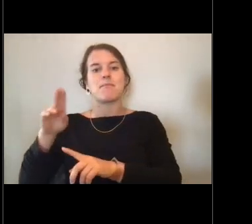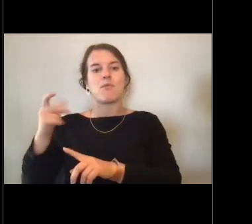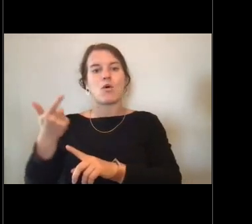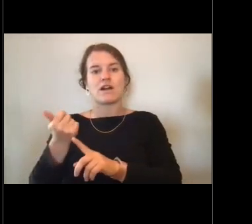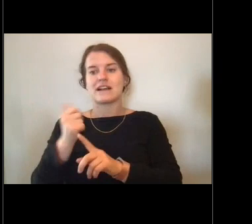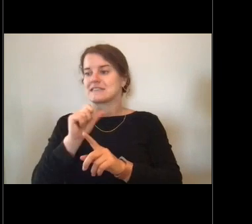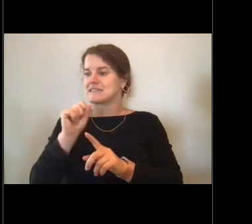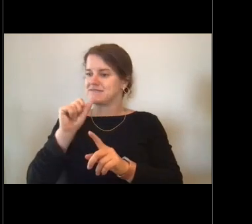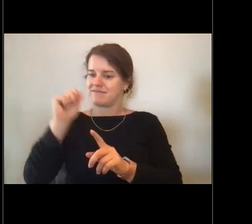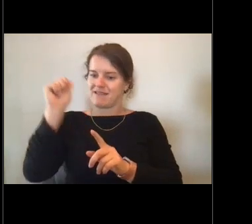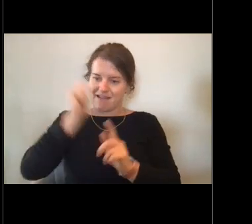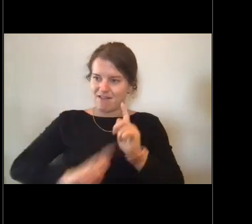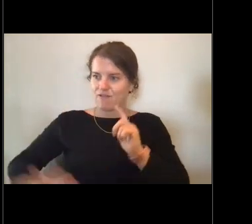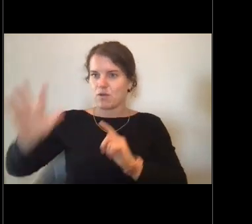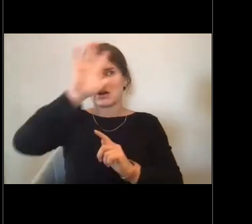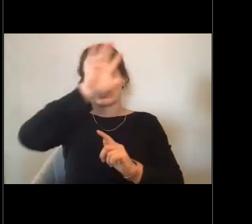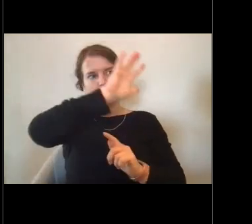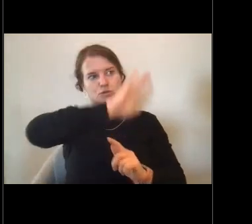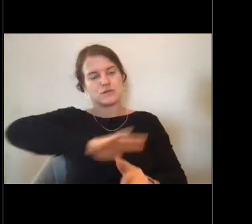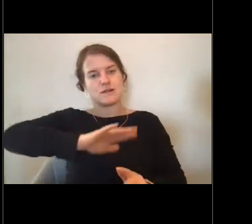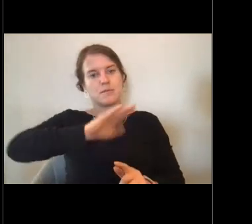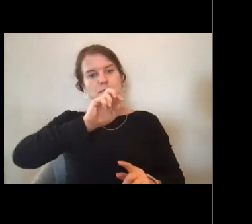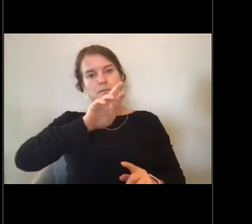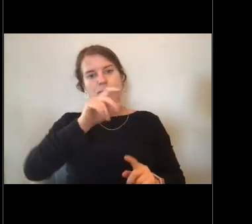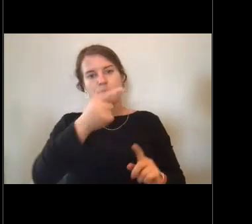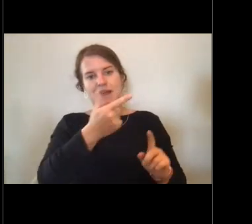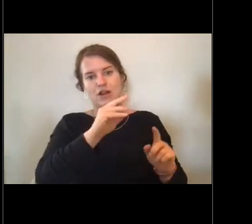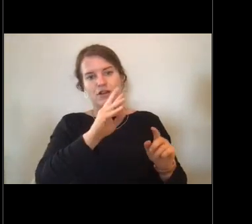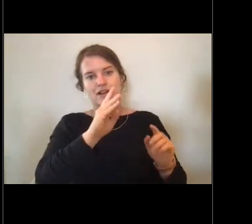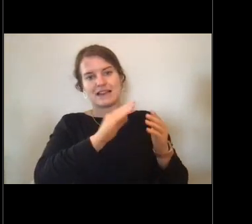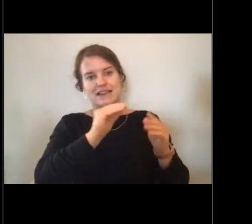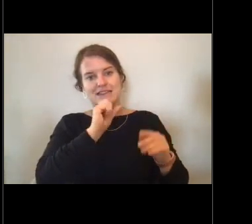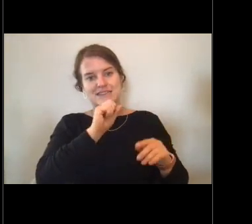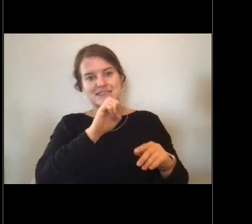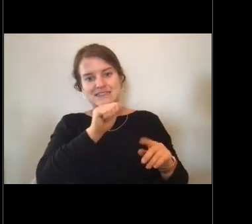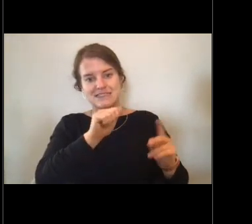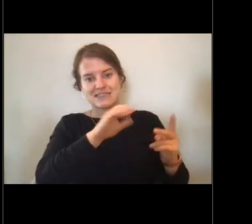This one is, this was Papa P A P A.